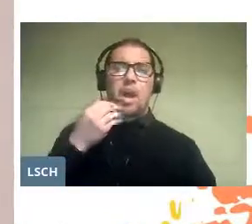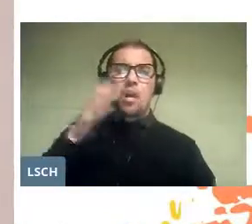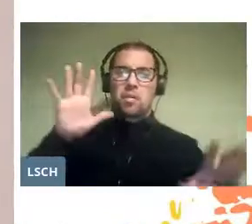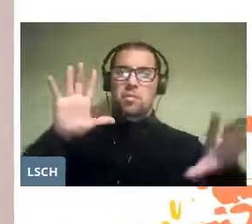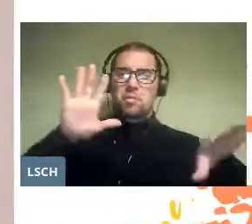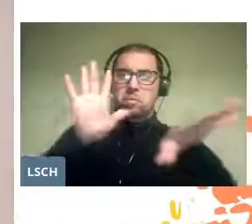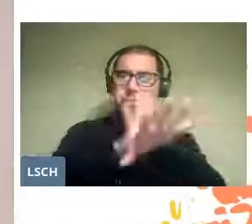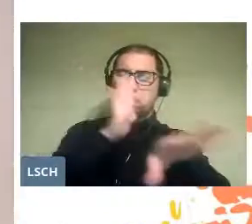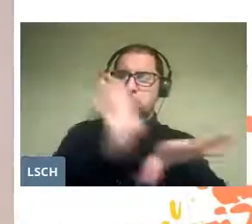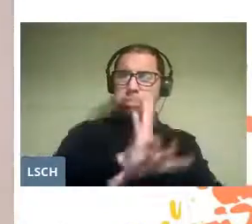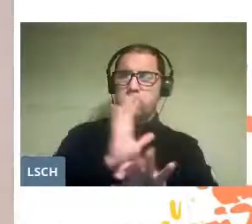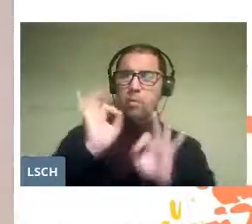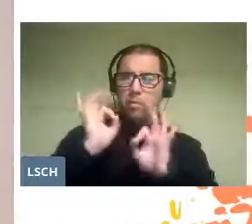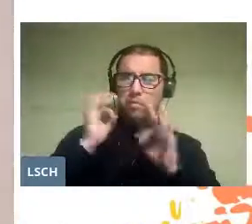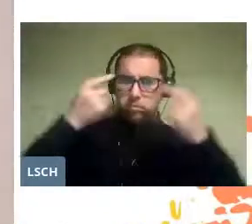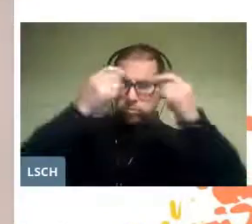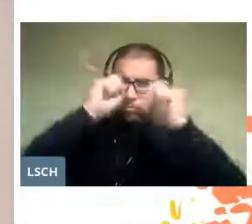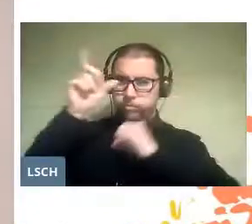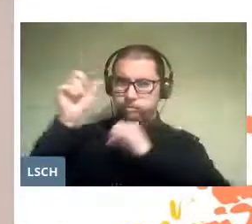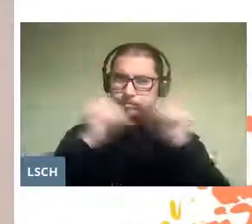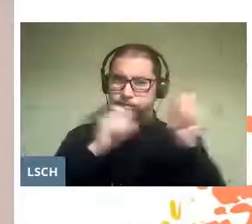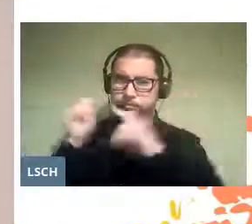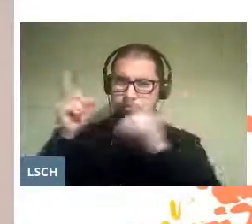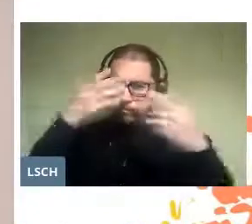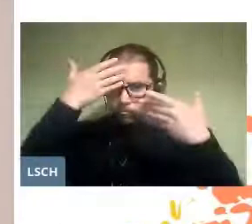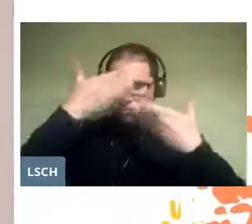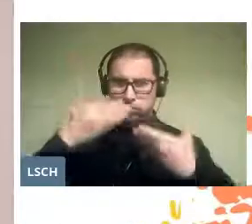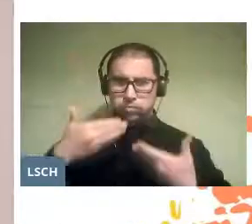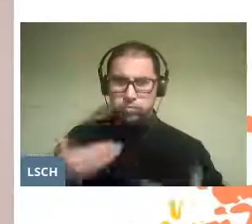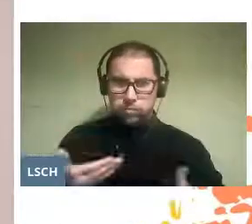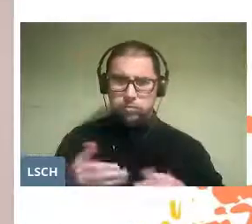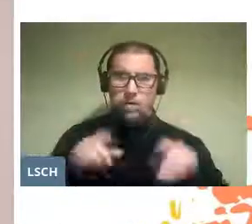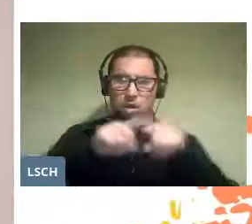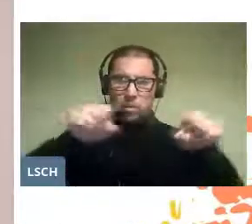and have the ability to create a closed and coherent diegesis.